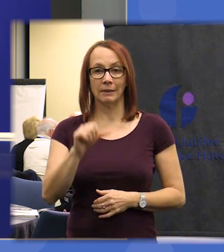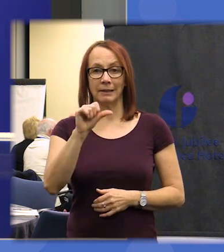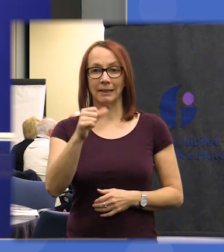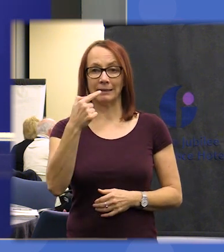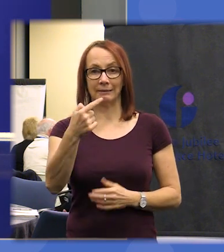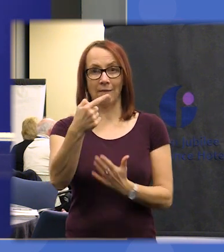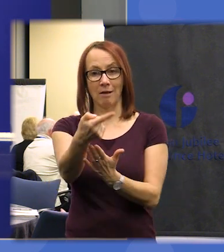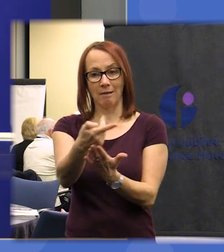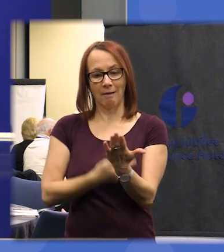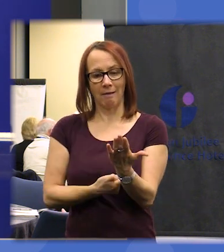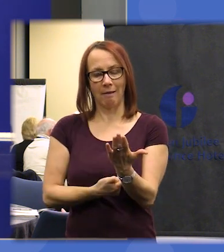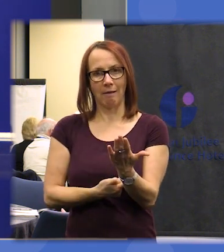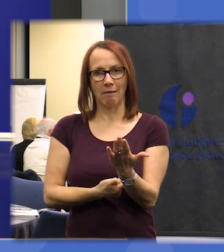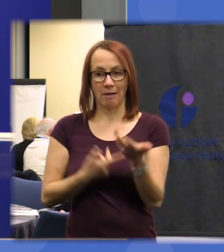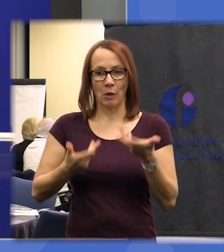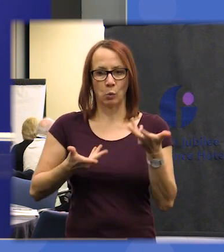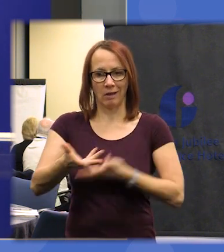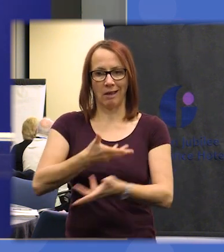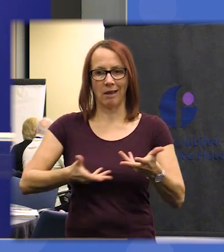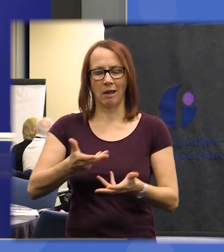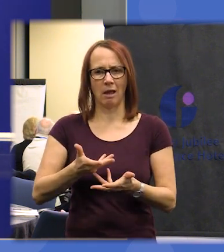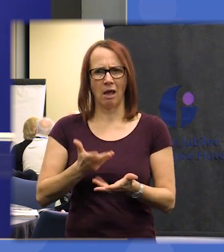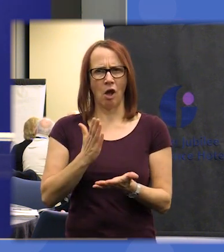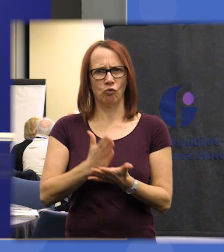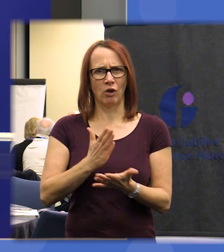you'll be working with today really do encapsulate the the breadth and